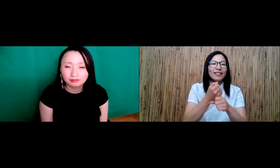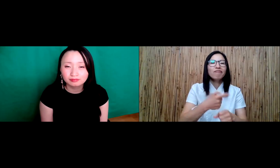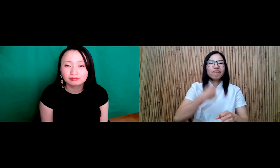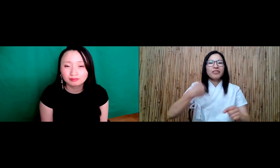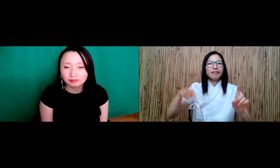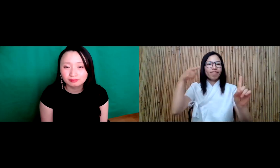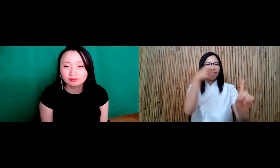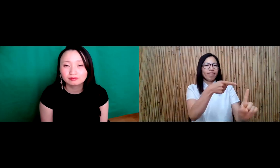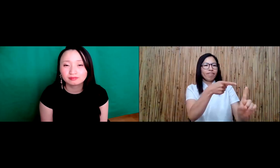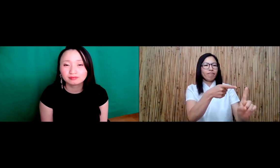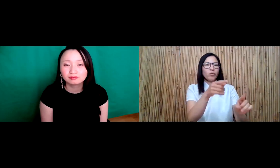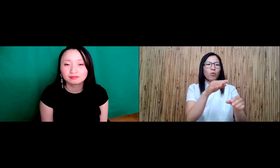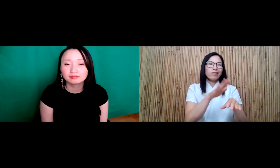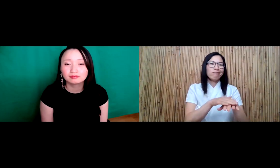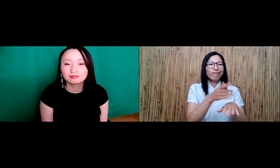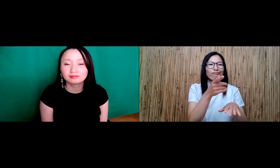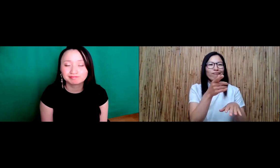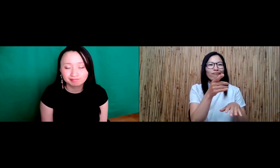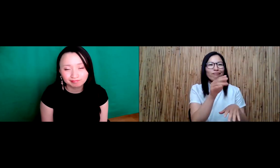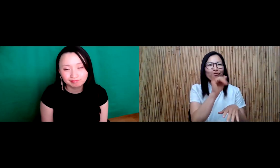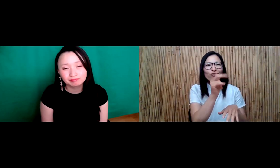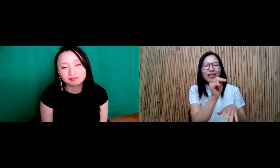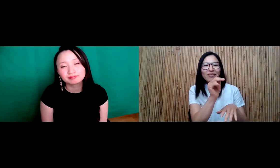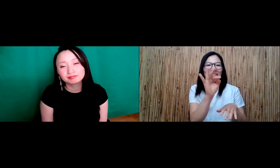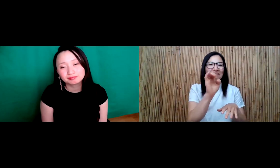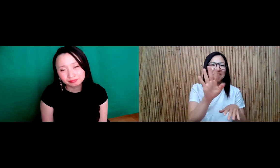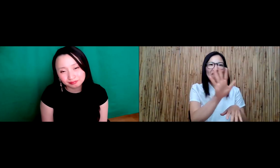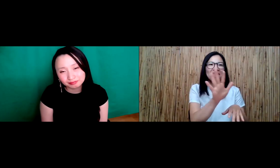are local, you know like, the Chinese New Year I try to bring that to light in the classroom